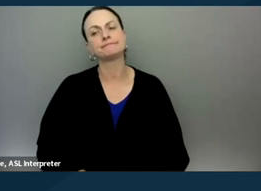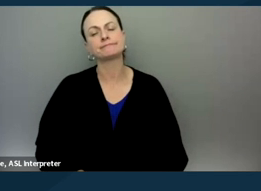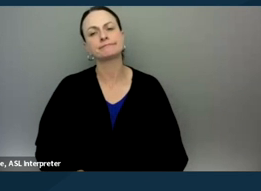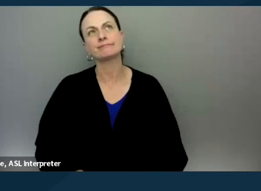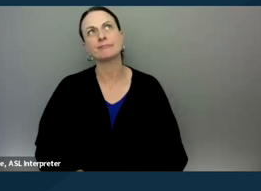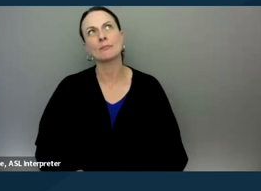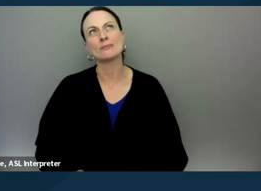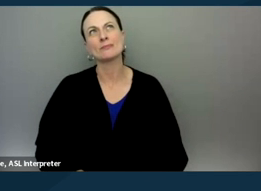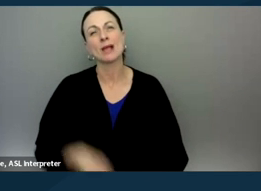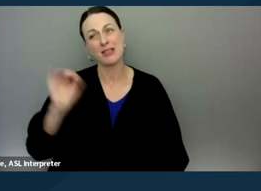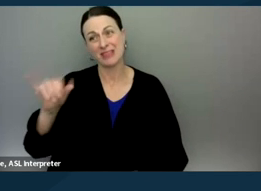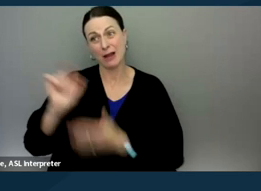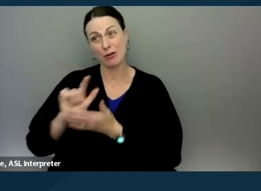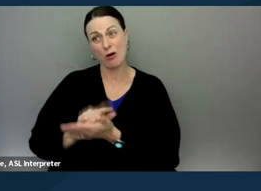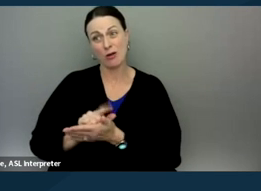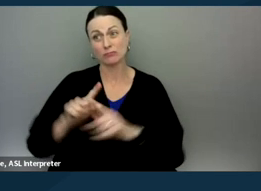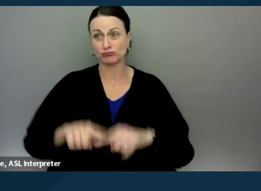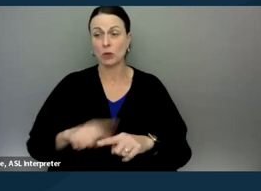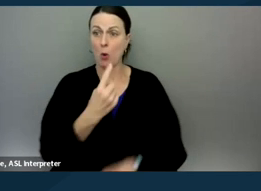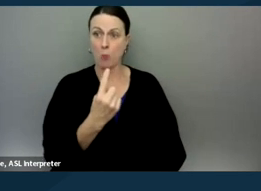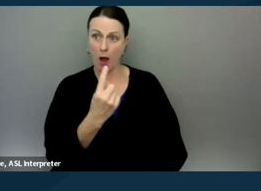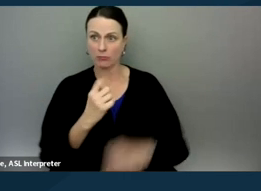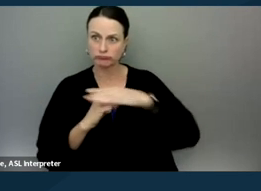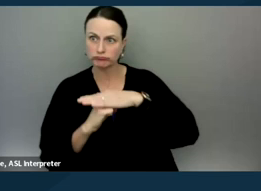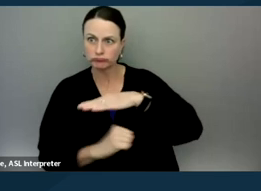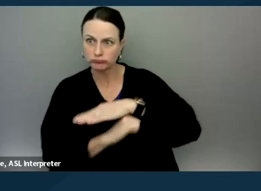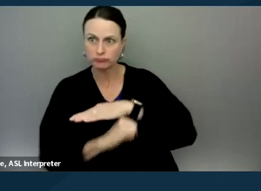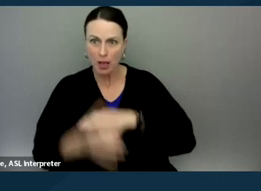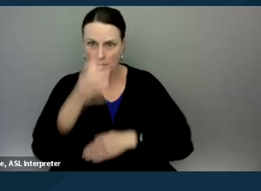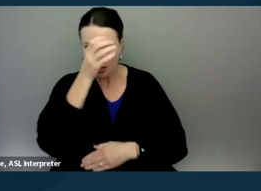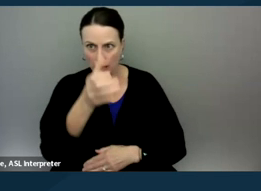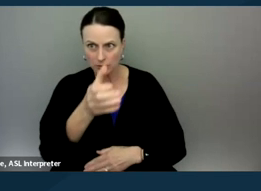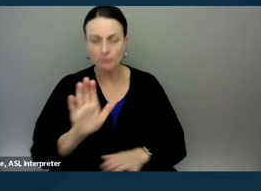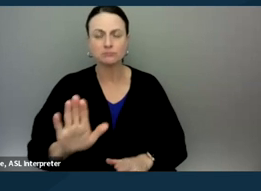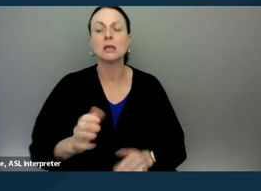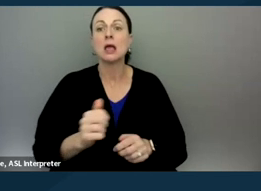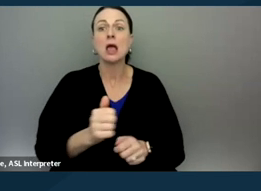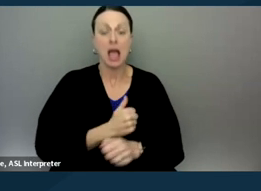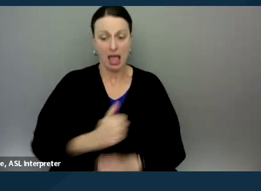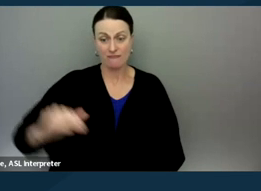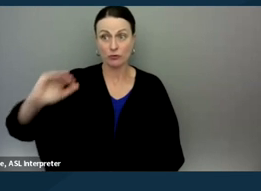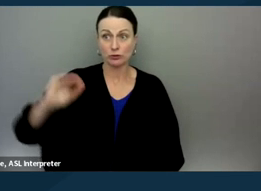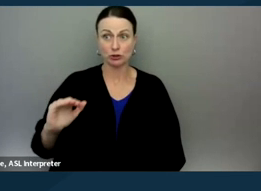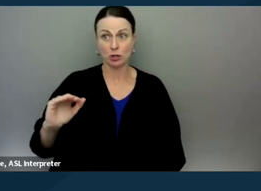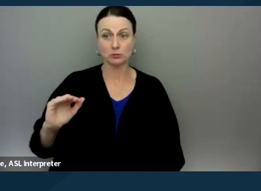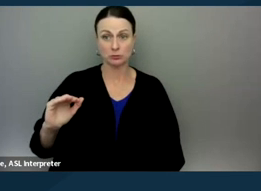it's built on one foundational concept. And that is that every child with a disability